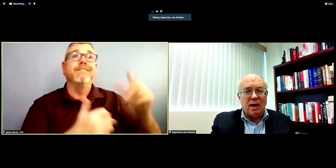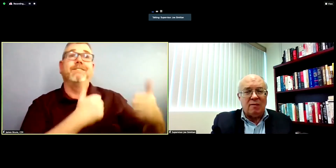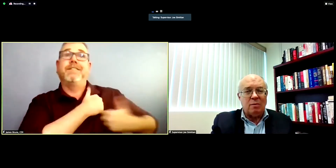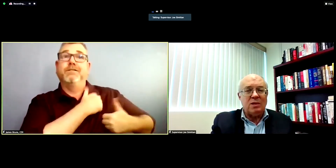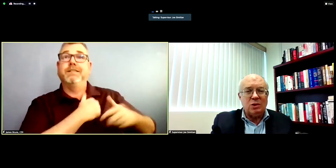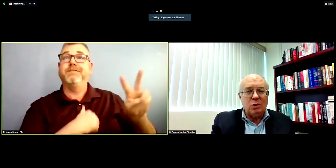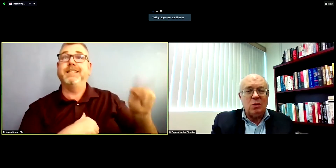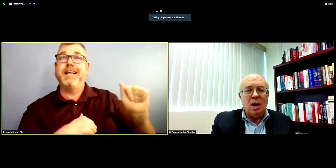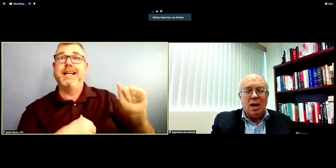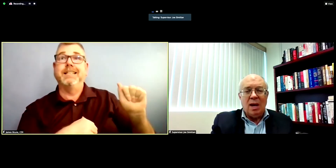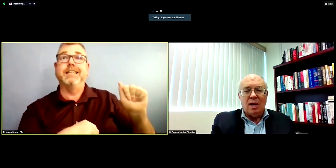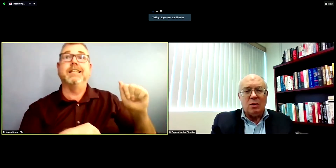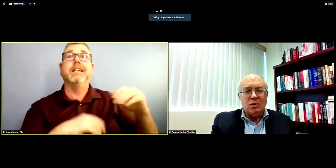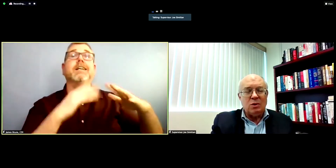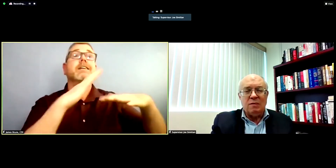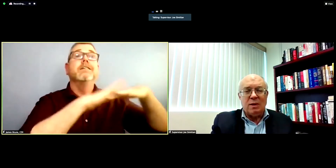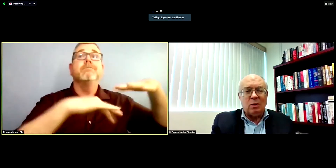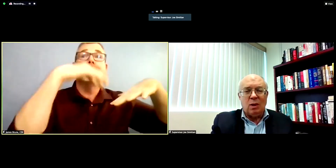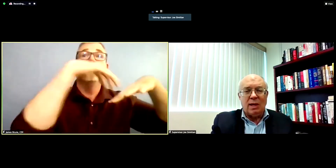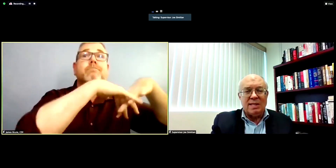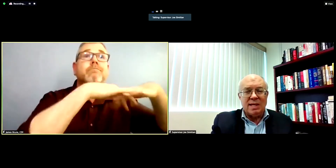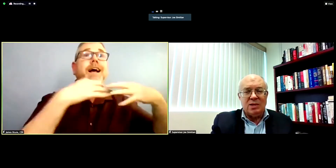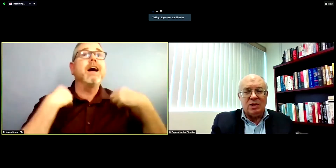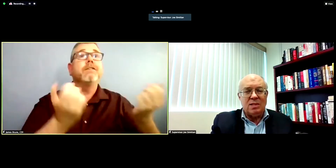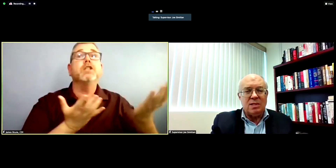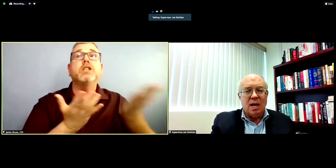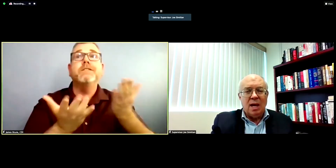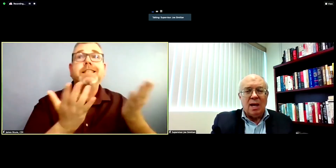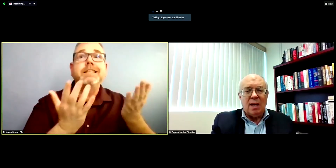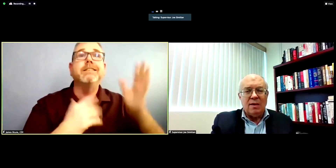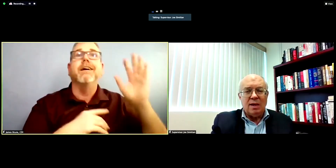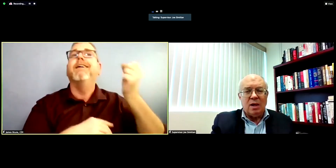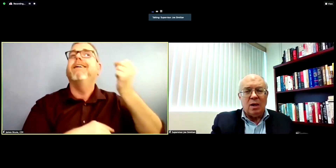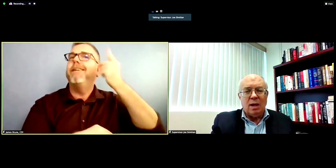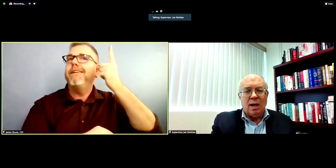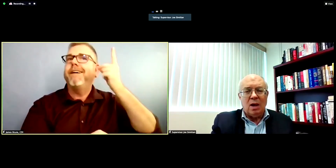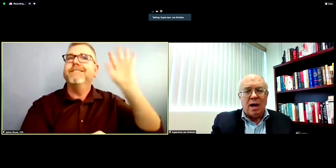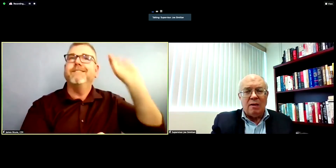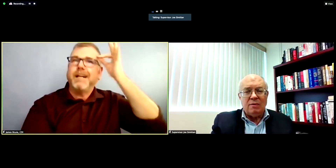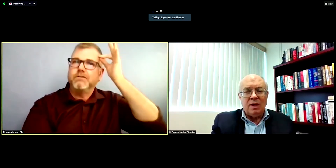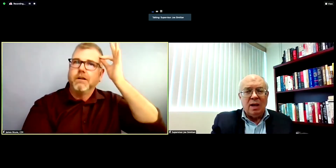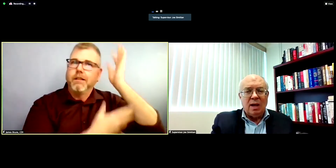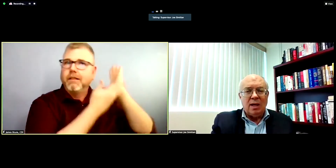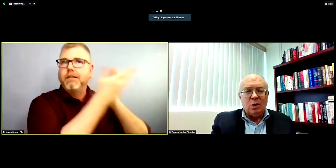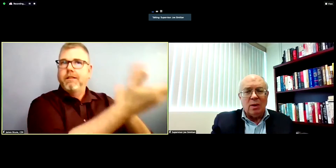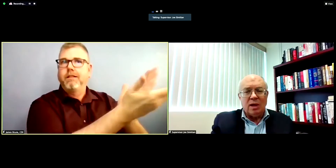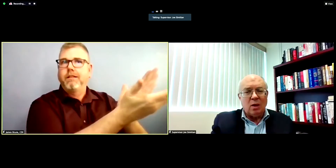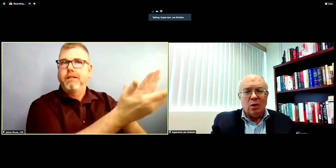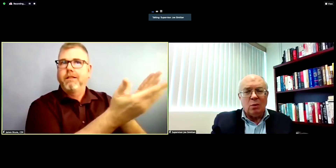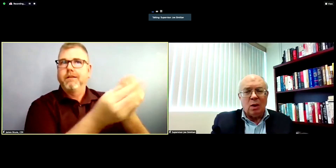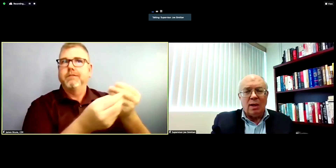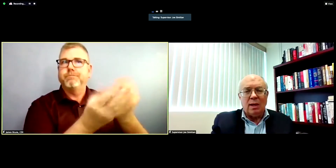government to those two federal organizations. uh They're uh off uh doing their good work,